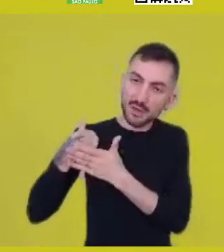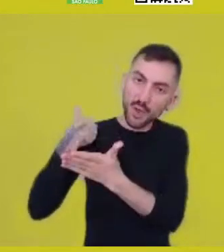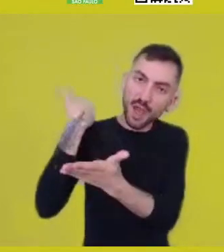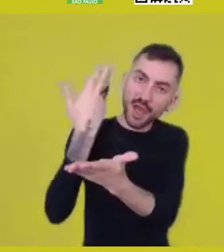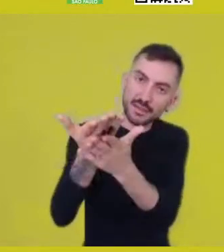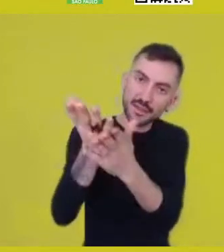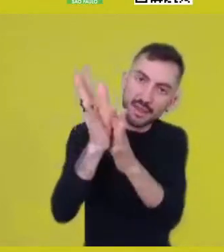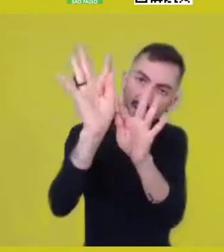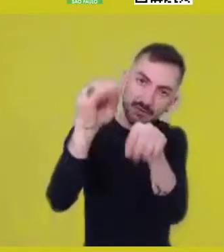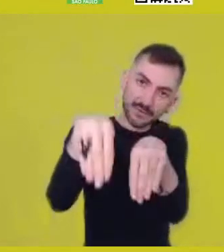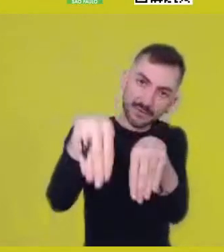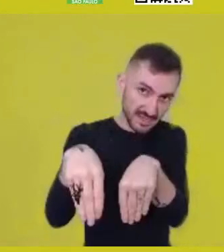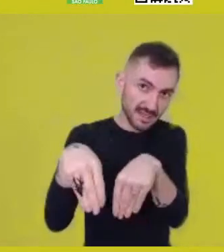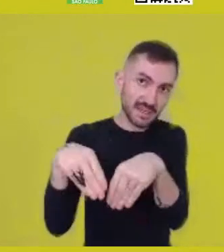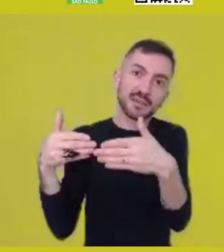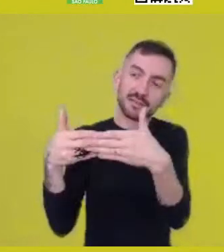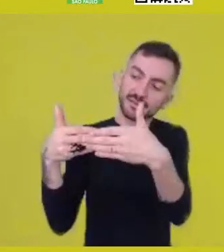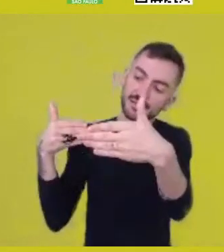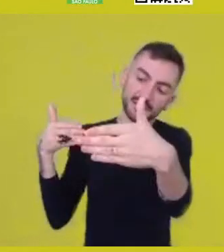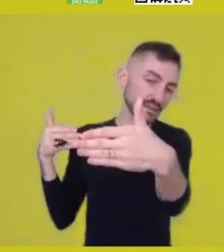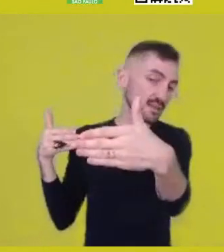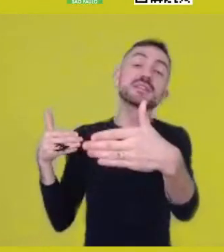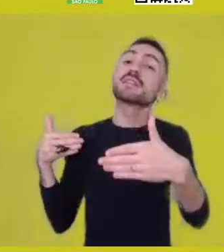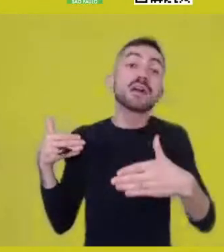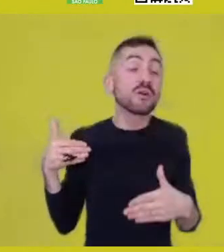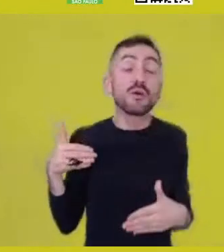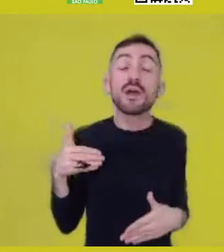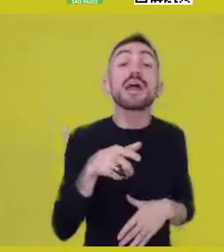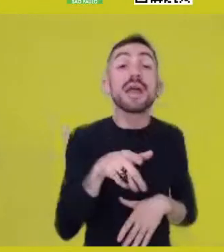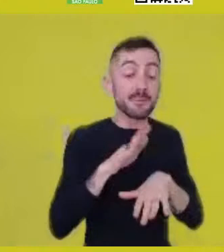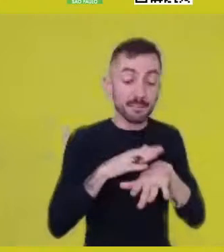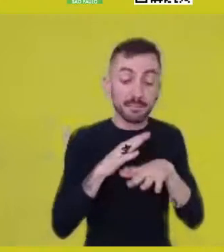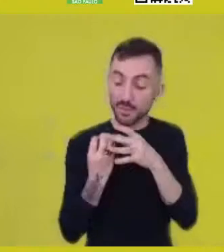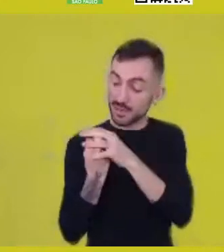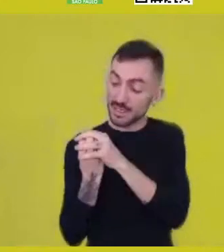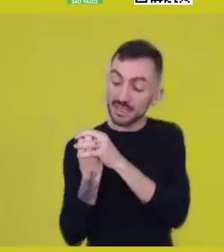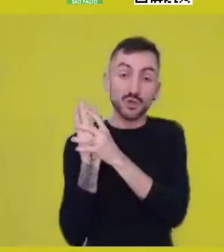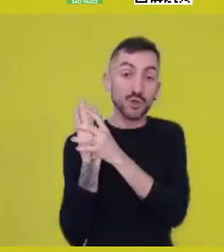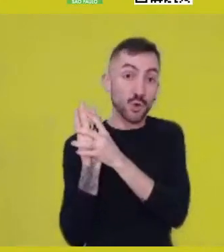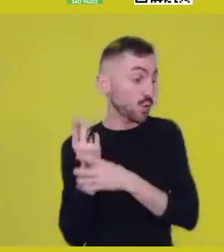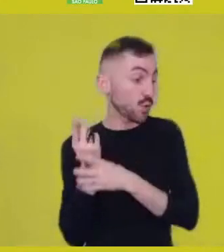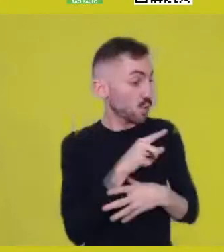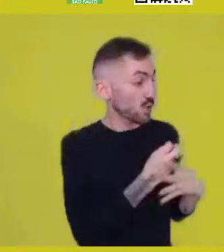rather, it’s the original, thought here from established relations.